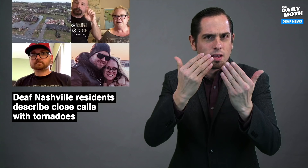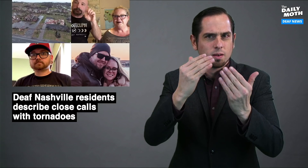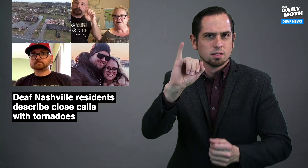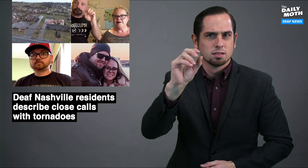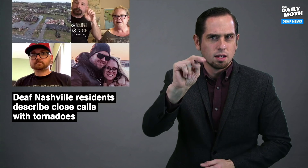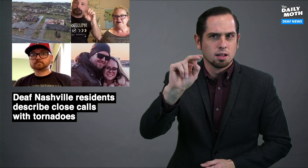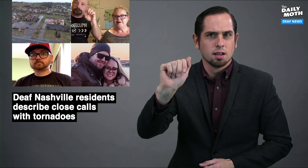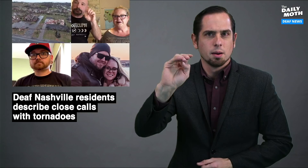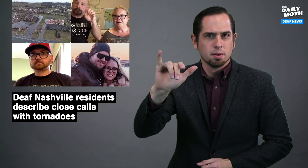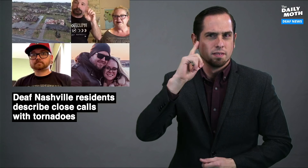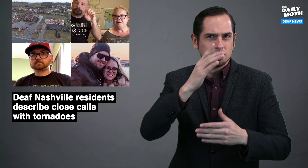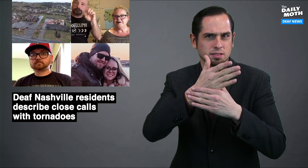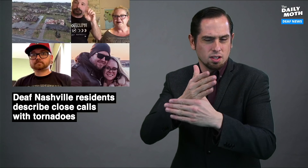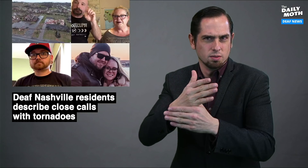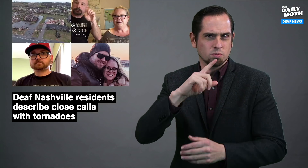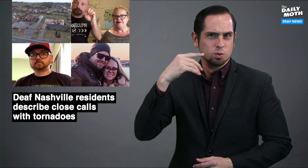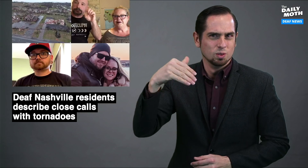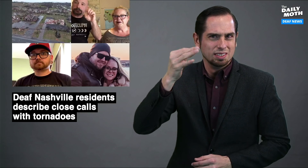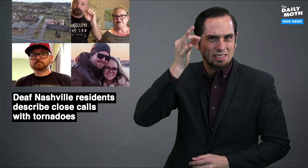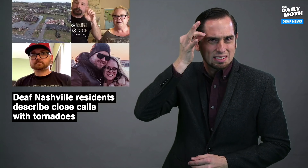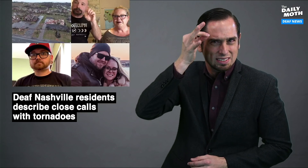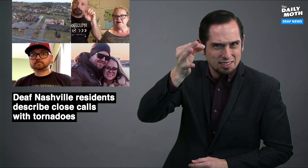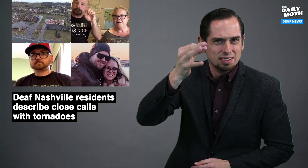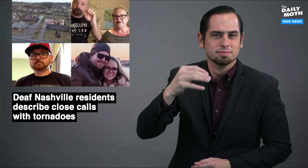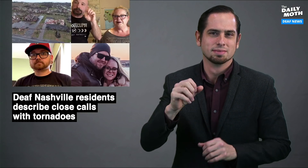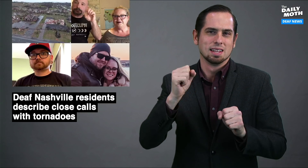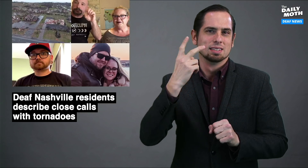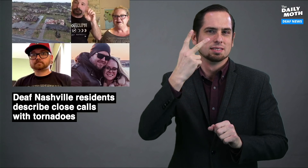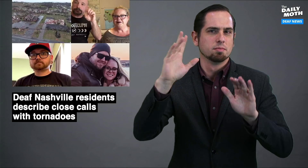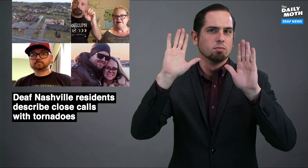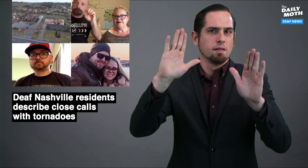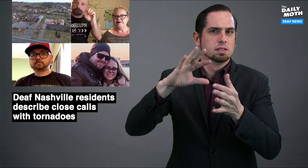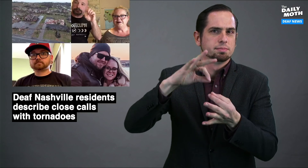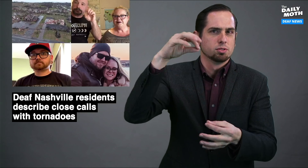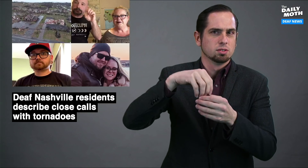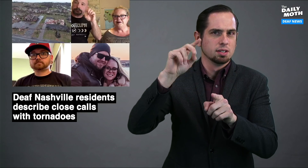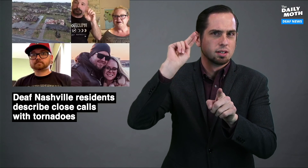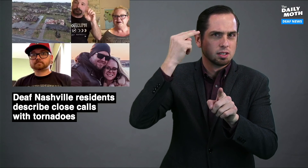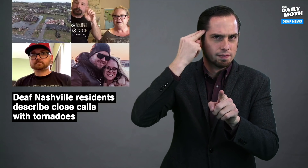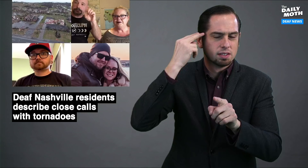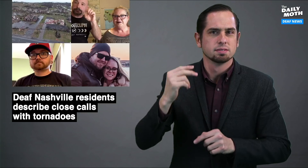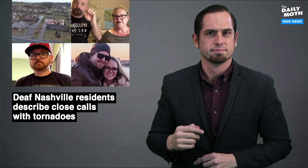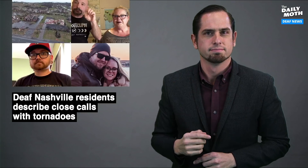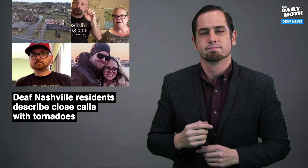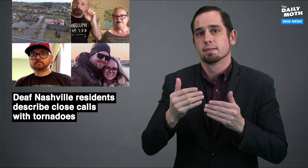Thank you Jon and Amy for sharing. What a close call, and we see that there is a wonderful spirit in Nashville.